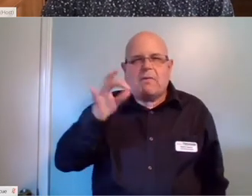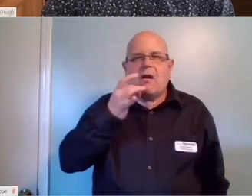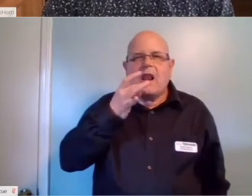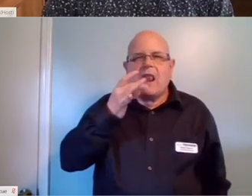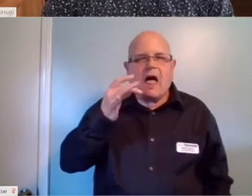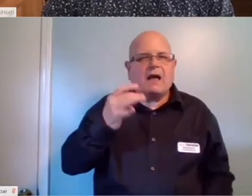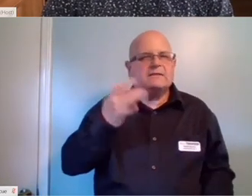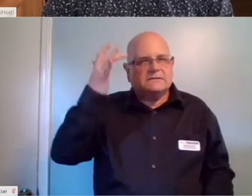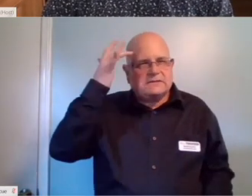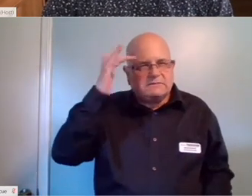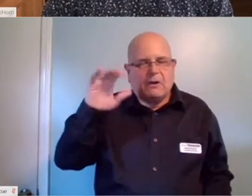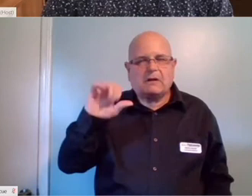speaker in our house.